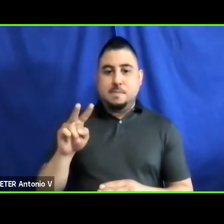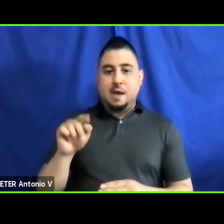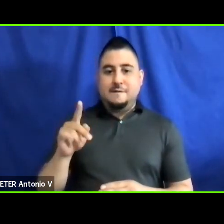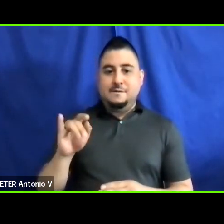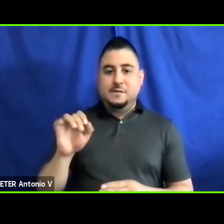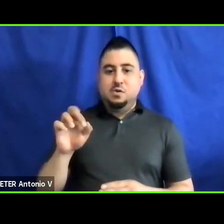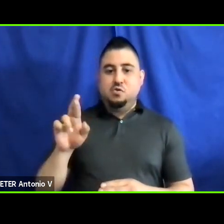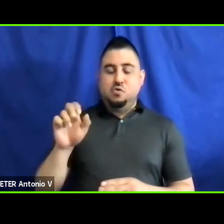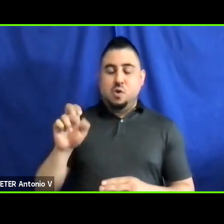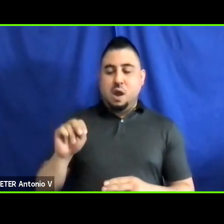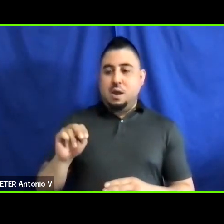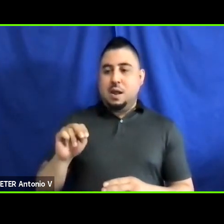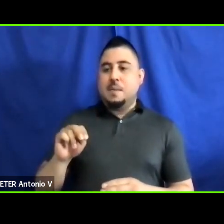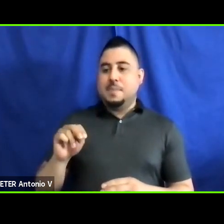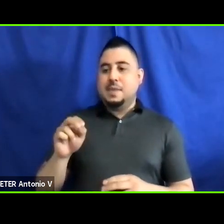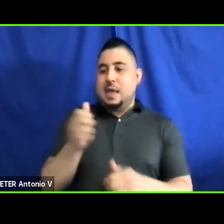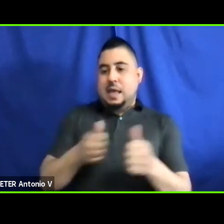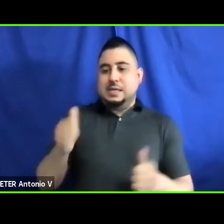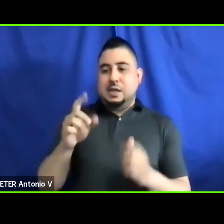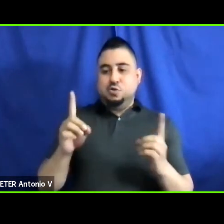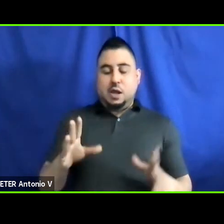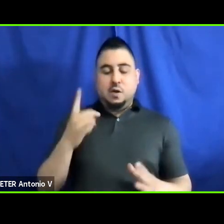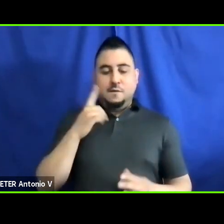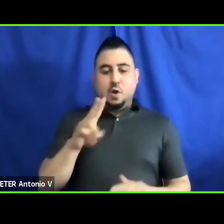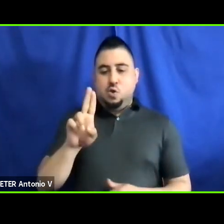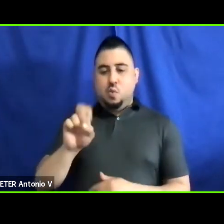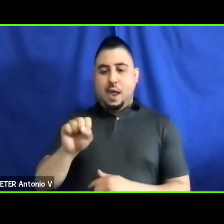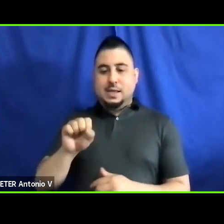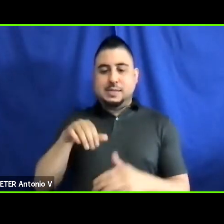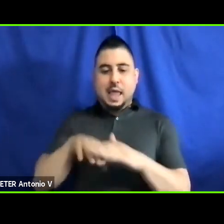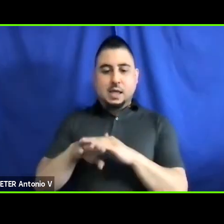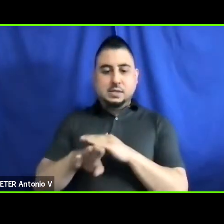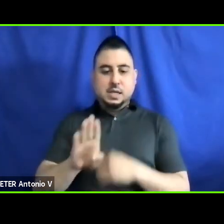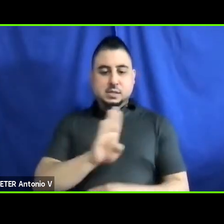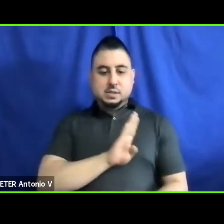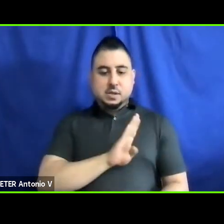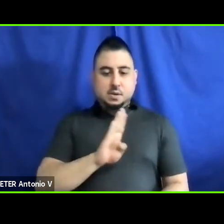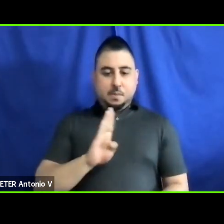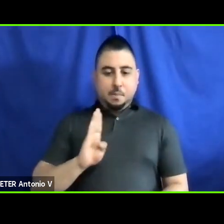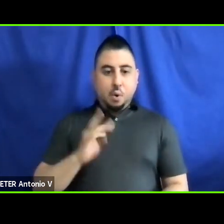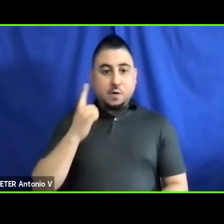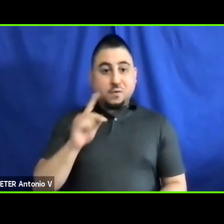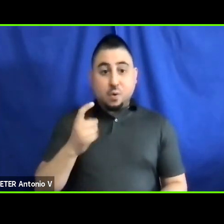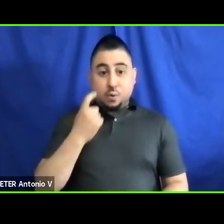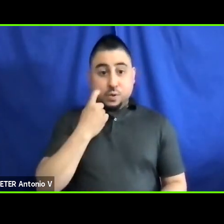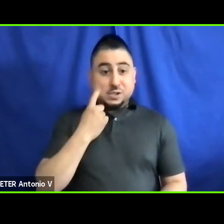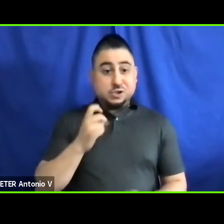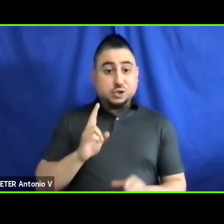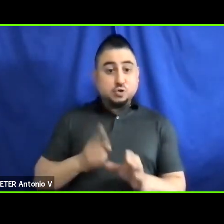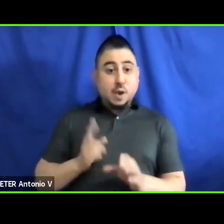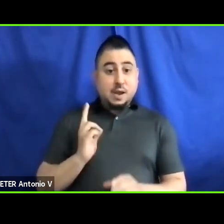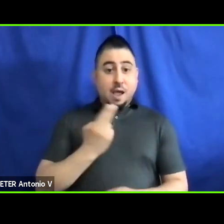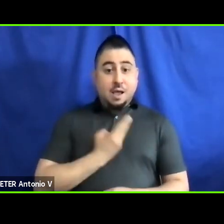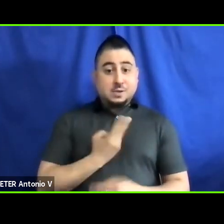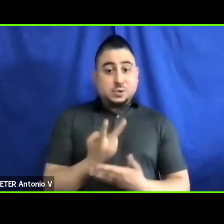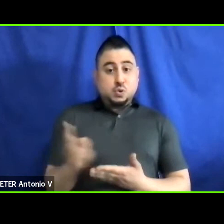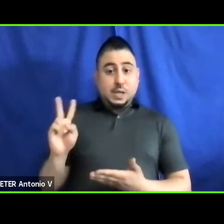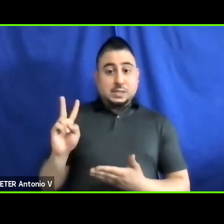U.S. Access Board. For those who joined us two weeks ago, on our first session, that